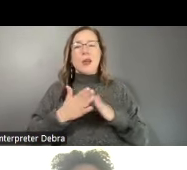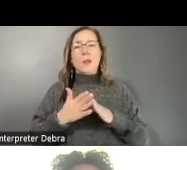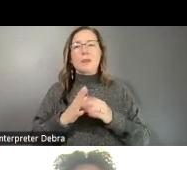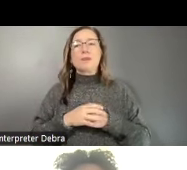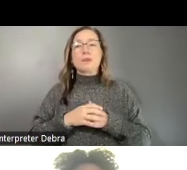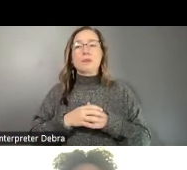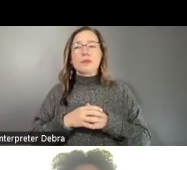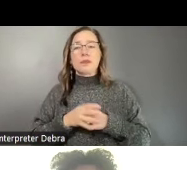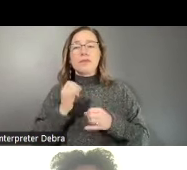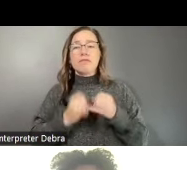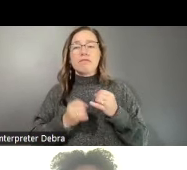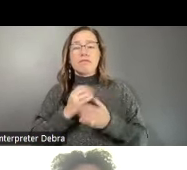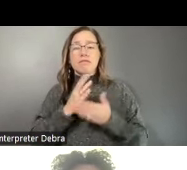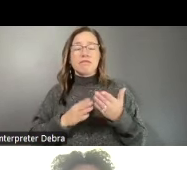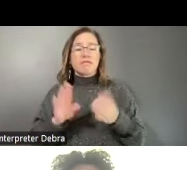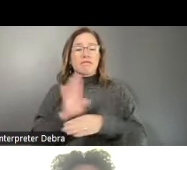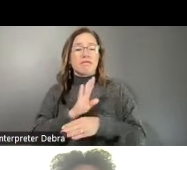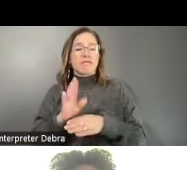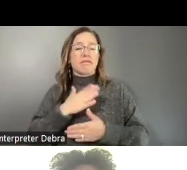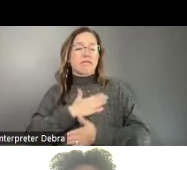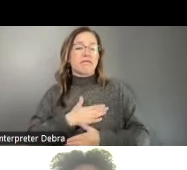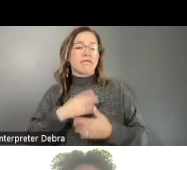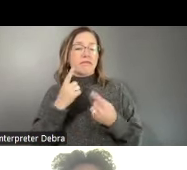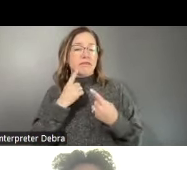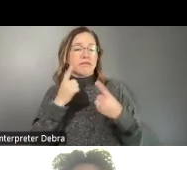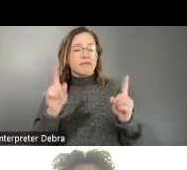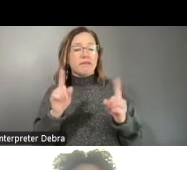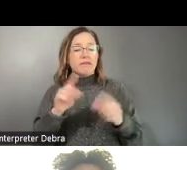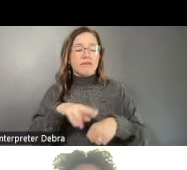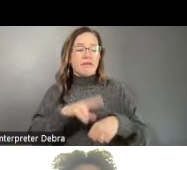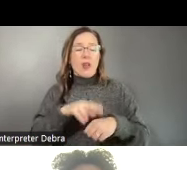the final piece of business, I'm pleased to announce that the National Council on the Arts